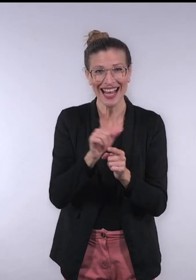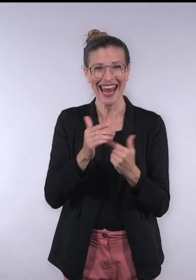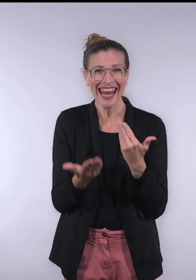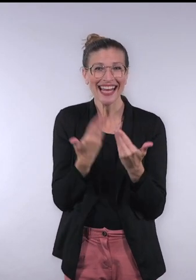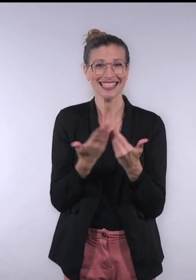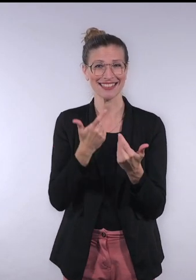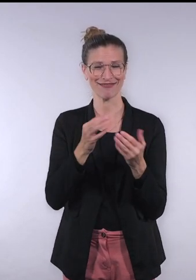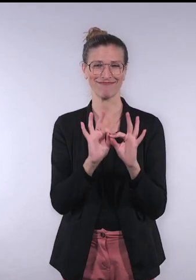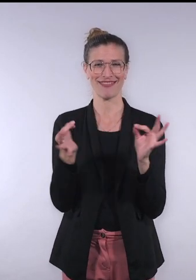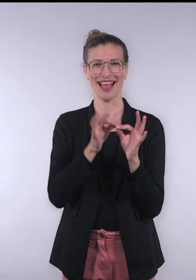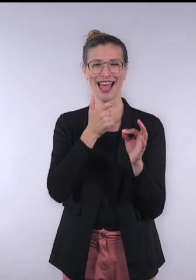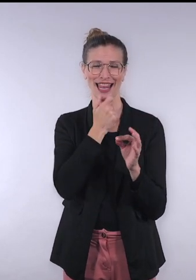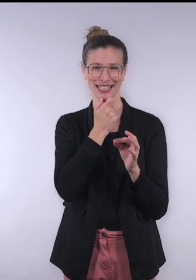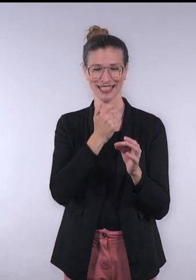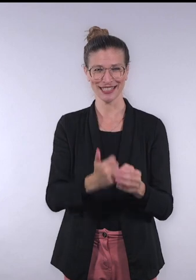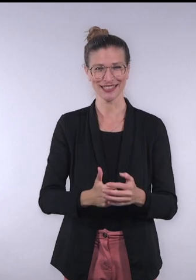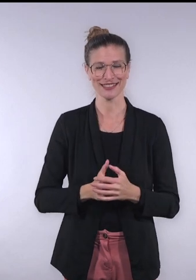or creating projects that are in Easy English.